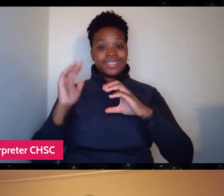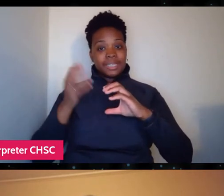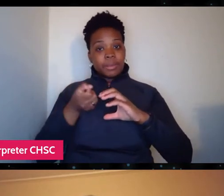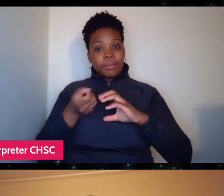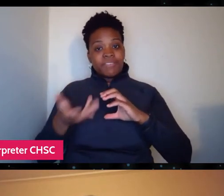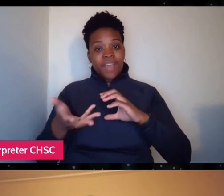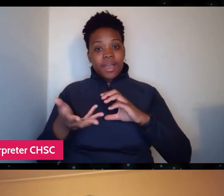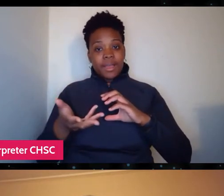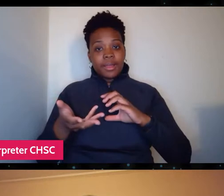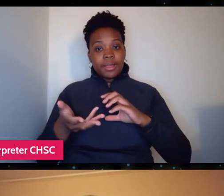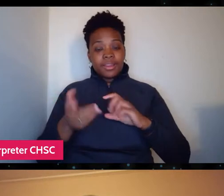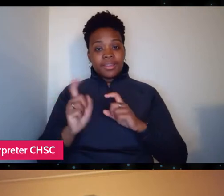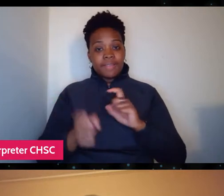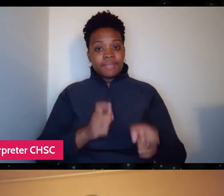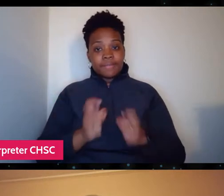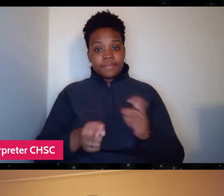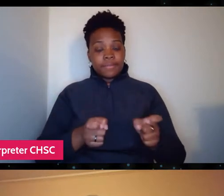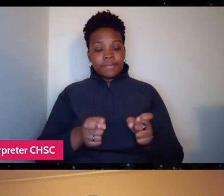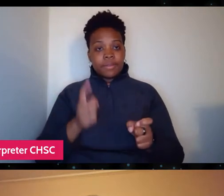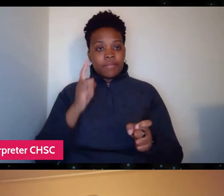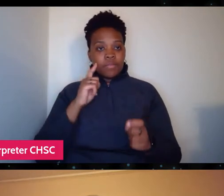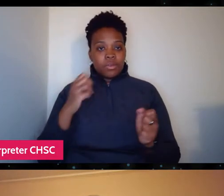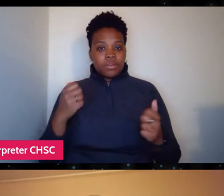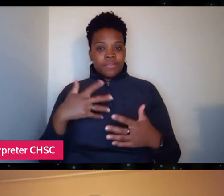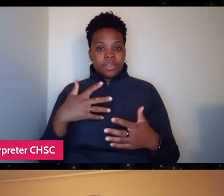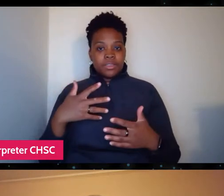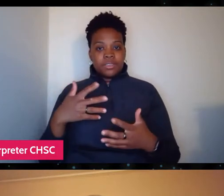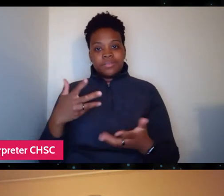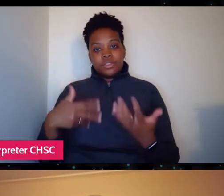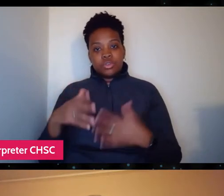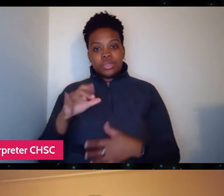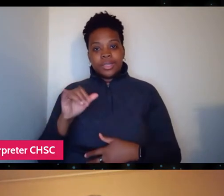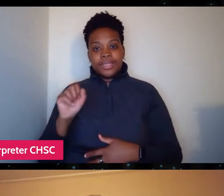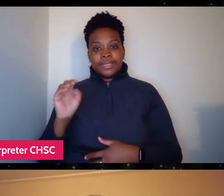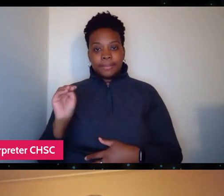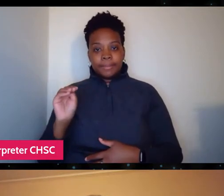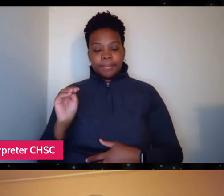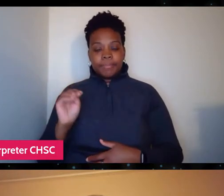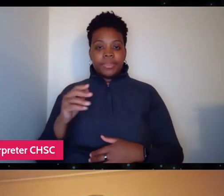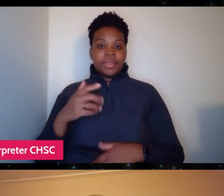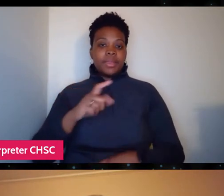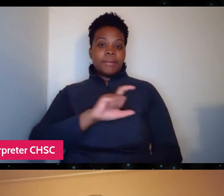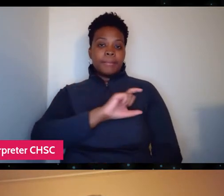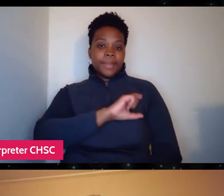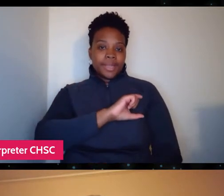And you know, for all these fears of socialism, you know, the police force's federally government funded,